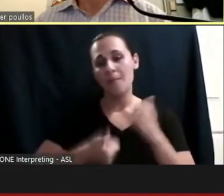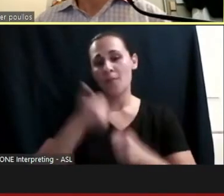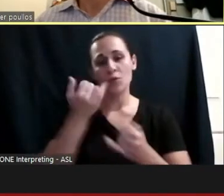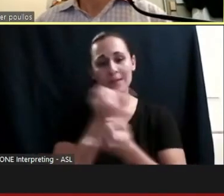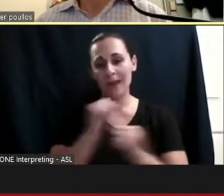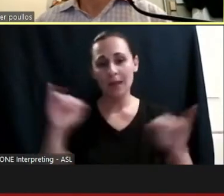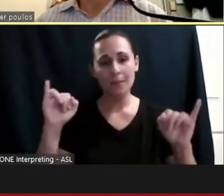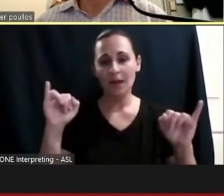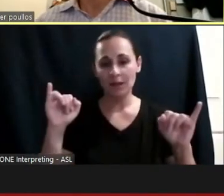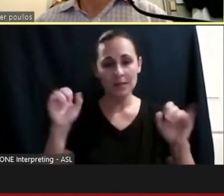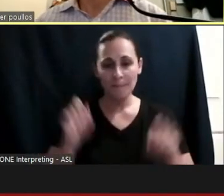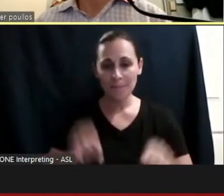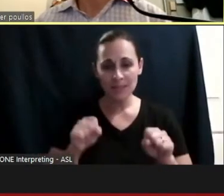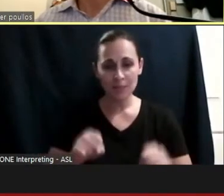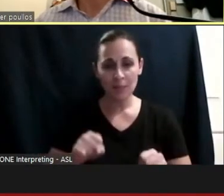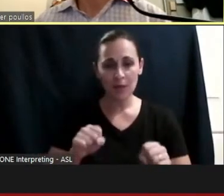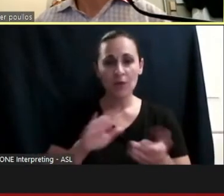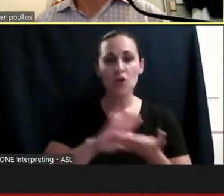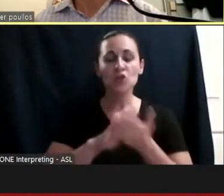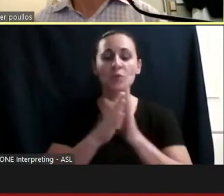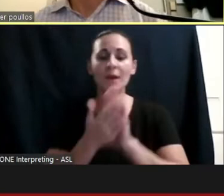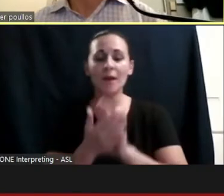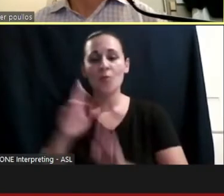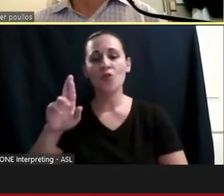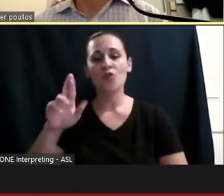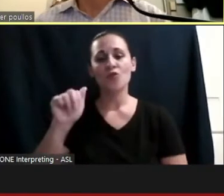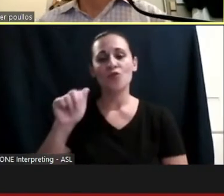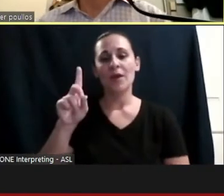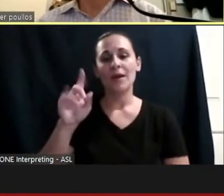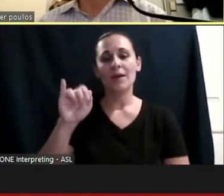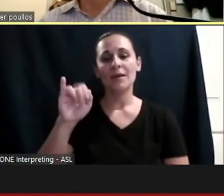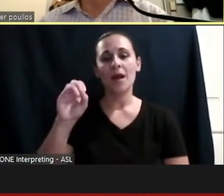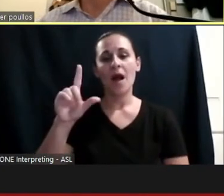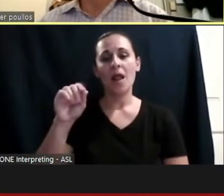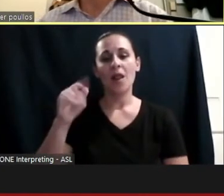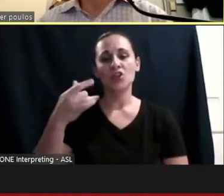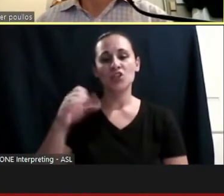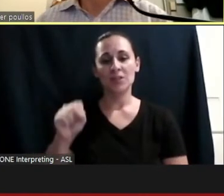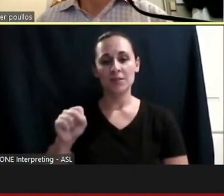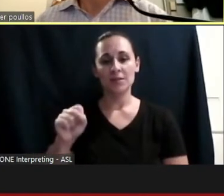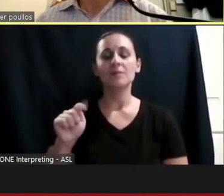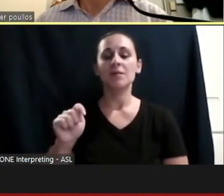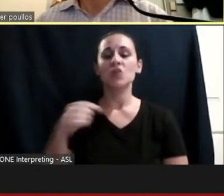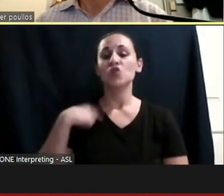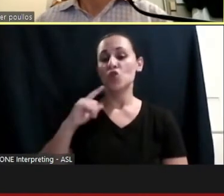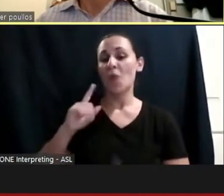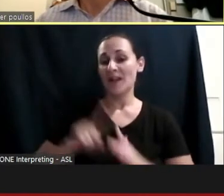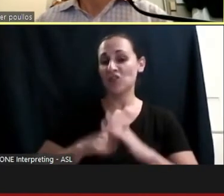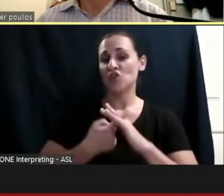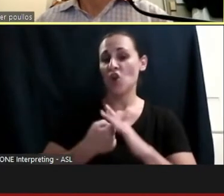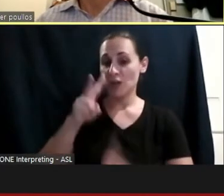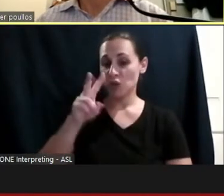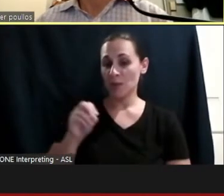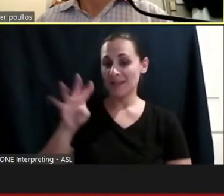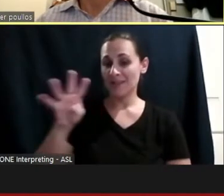to become a radiologist and that's what I came to Stanford in 2004 and where he met